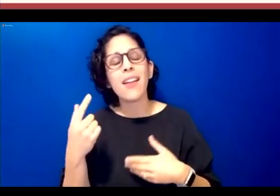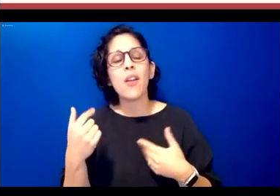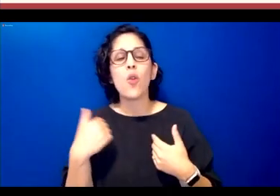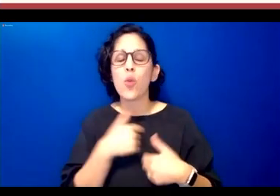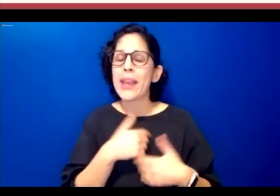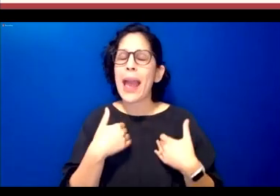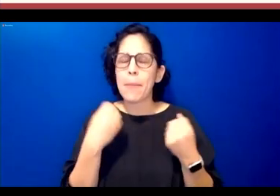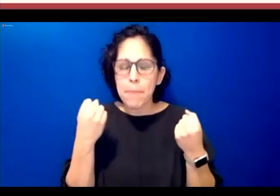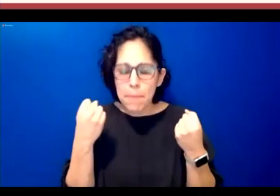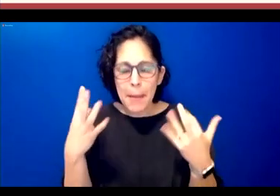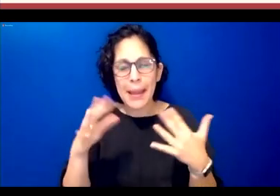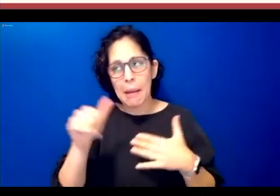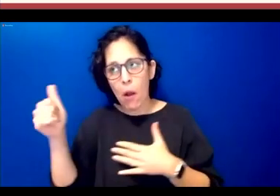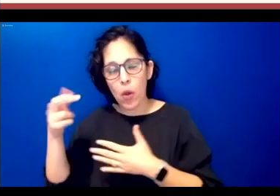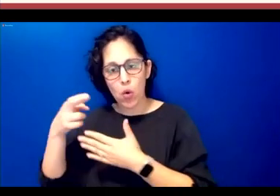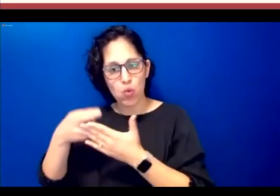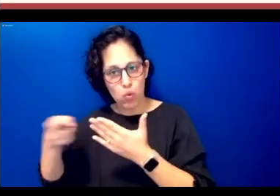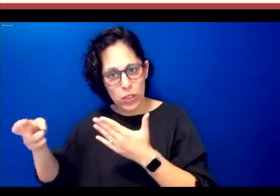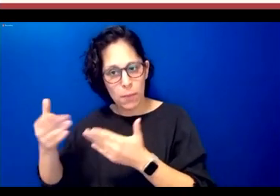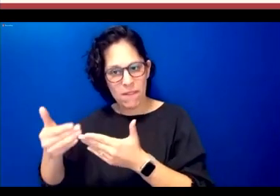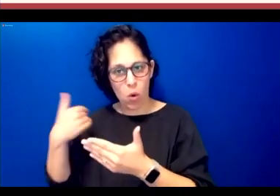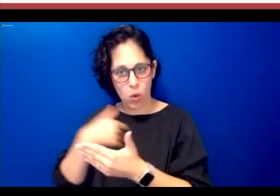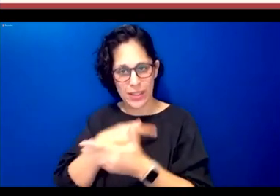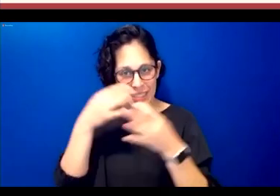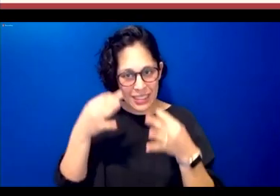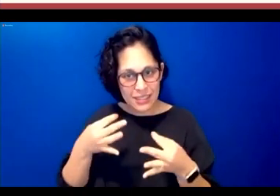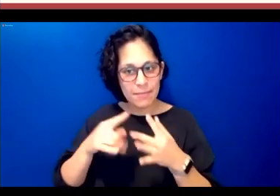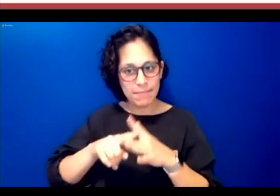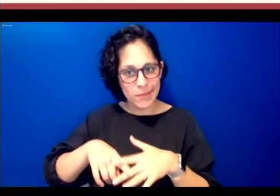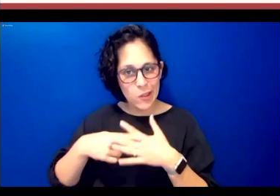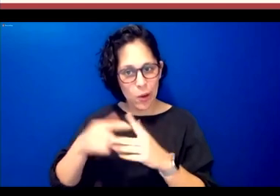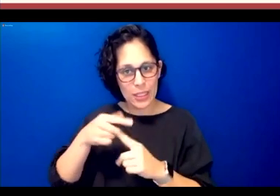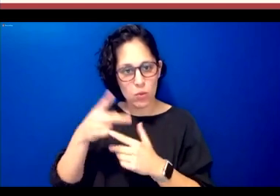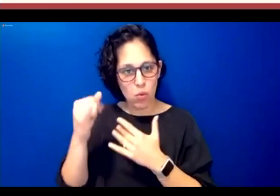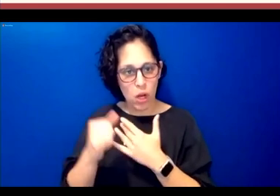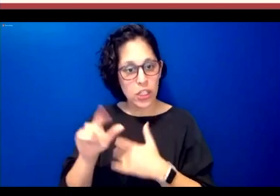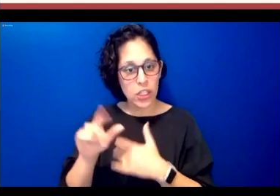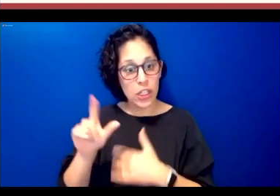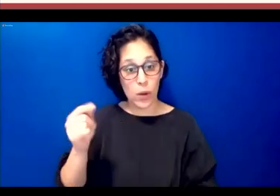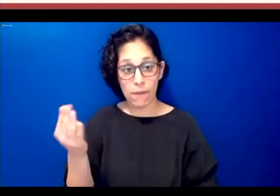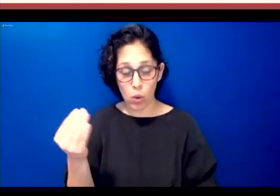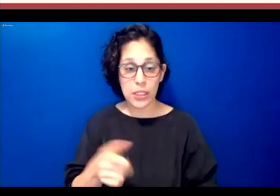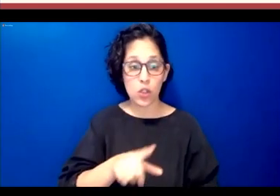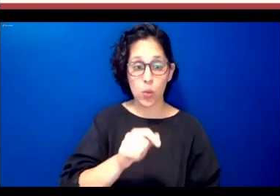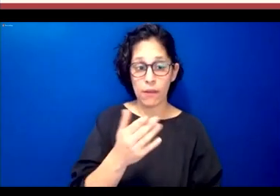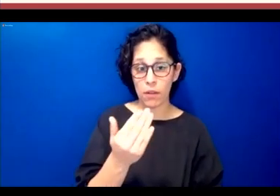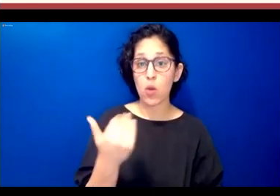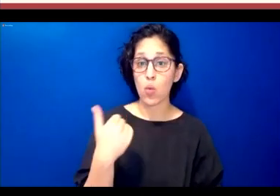beginning this project in 2014 2015 print materials including three excellent dictionaries